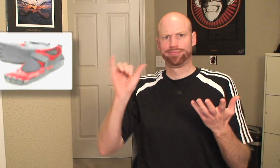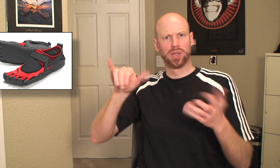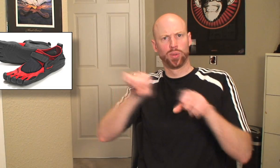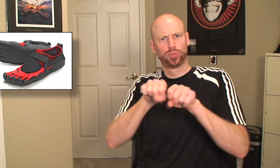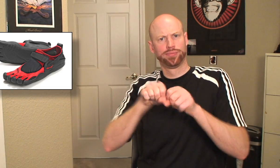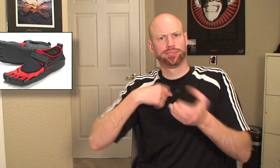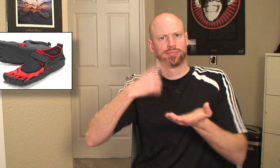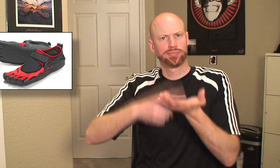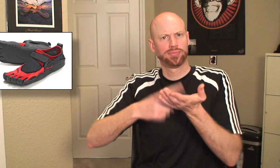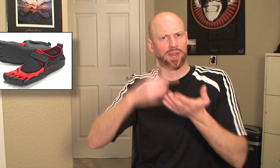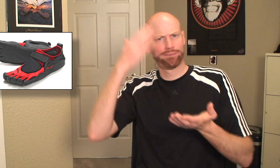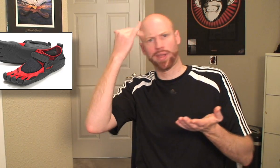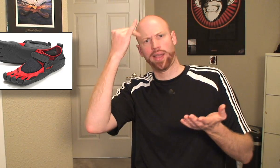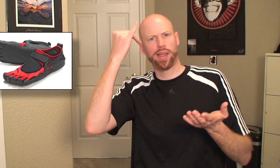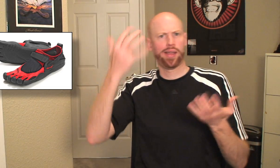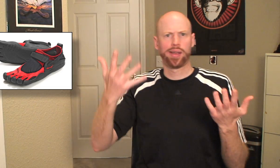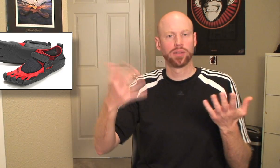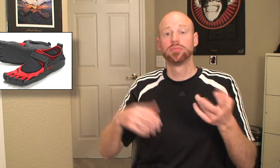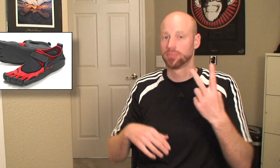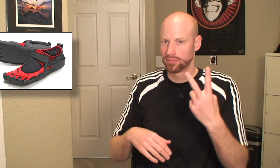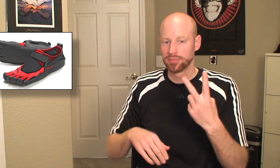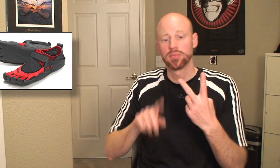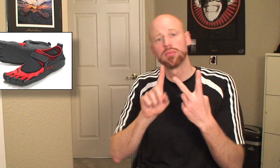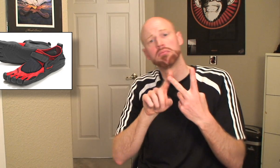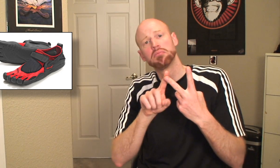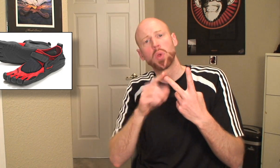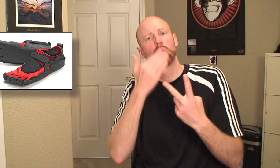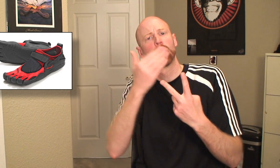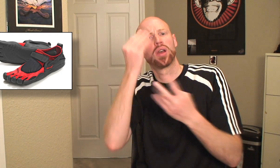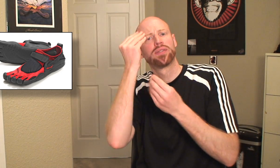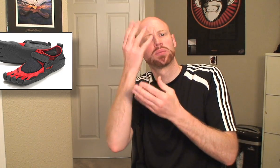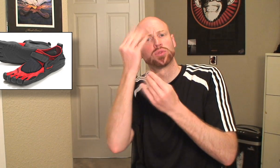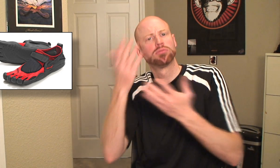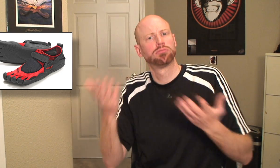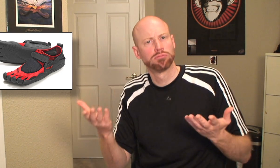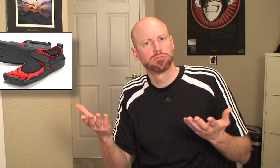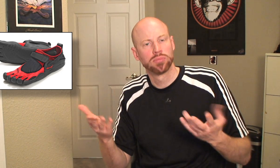Why, then, am I talking about these shoes? For one reason, this is just good information;